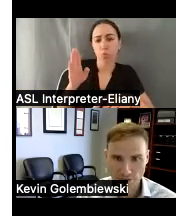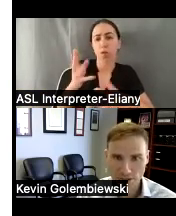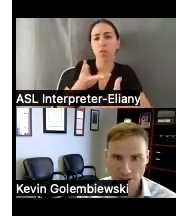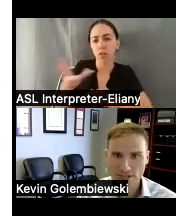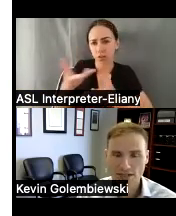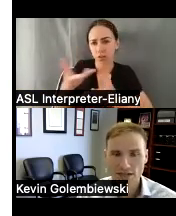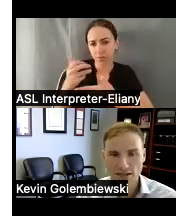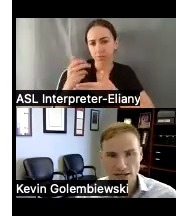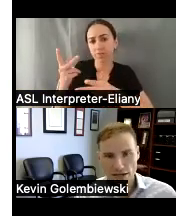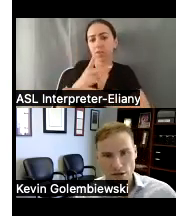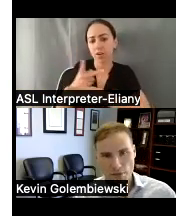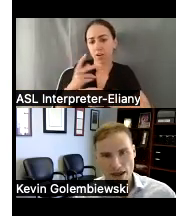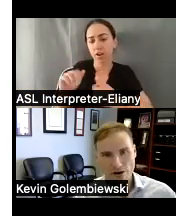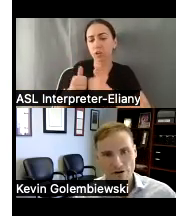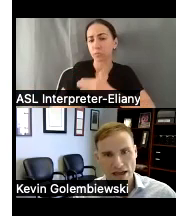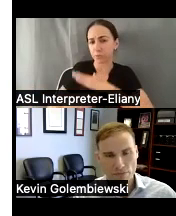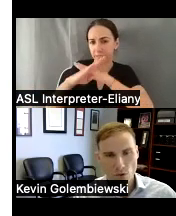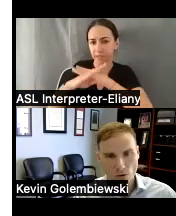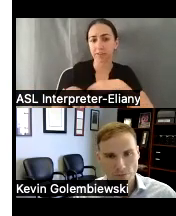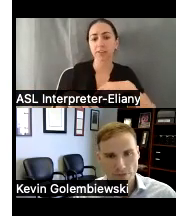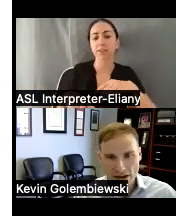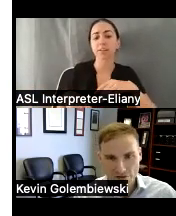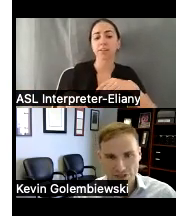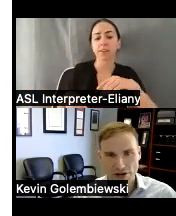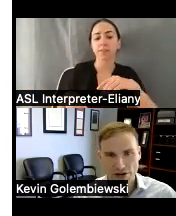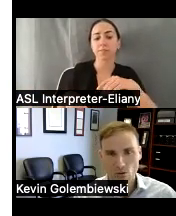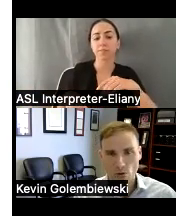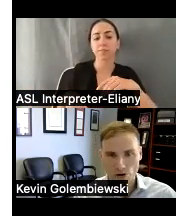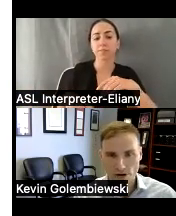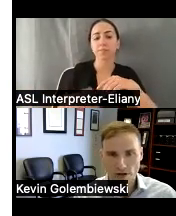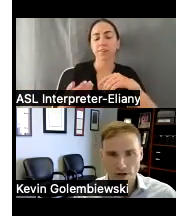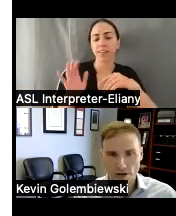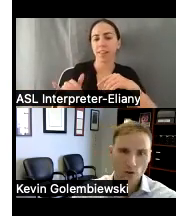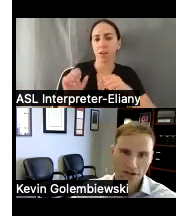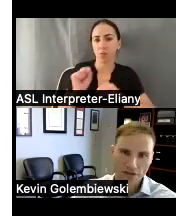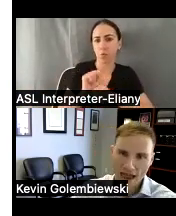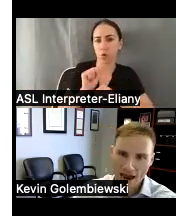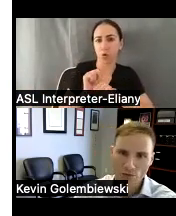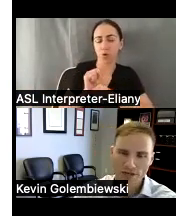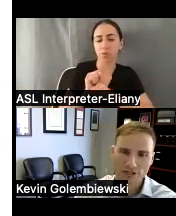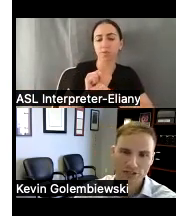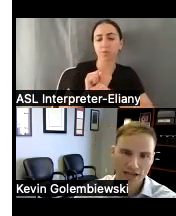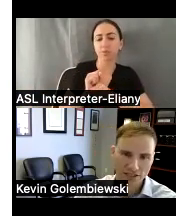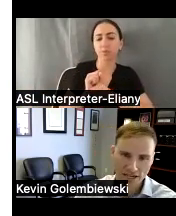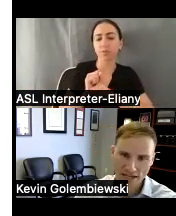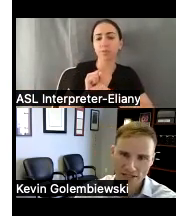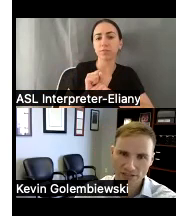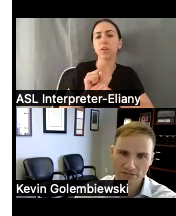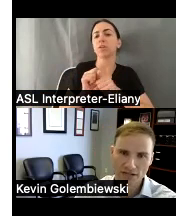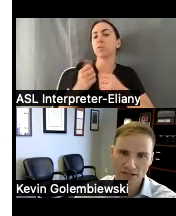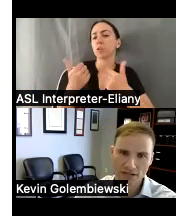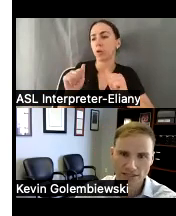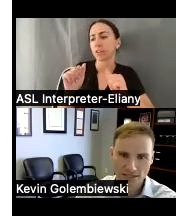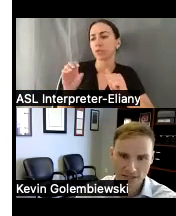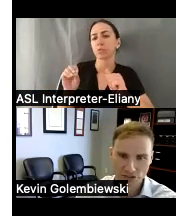disabilities and we pair that more adversarial work with Outreach education and legislative